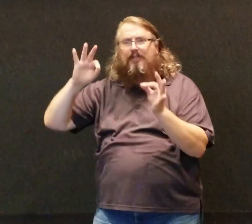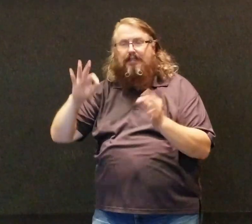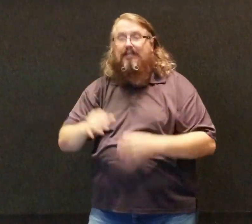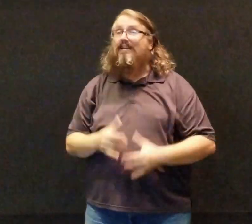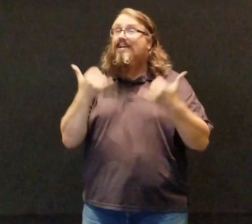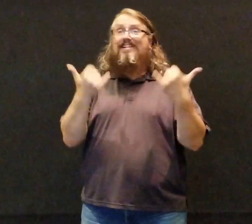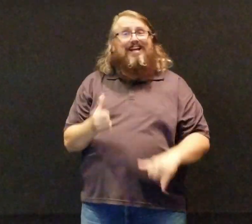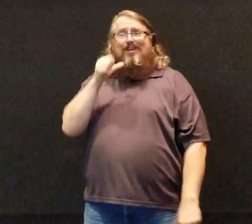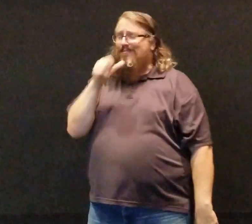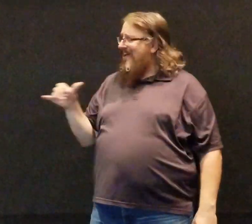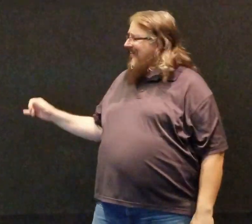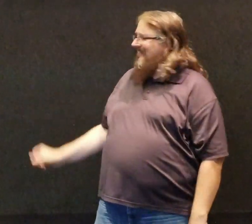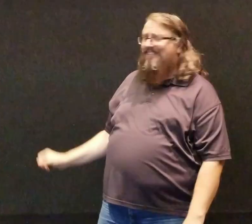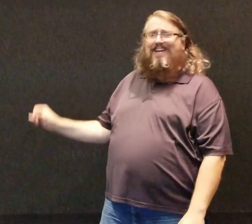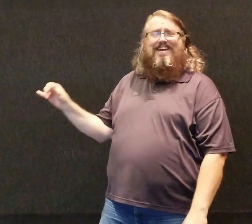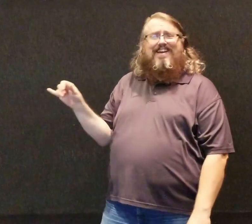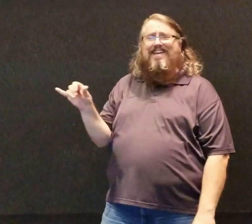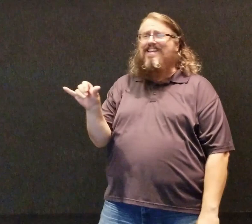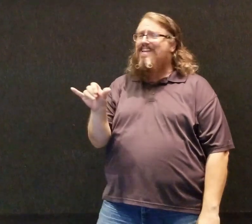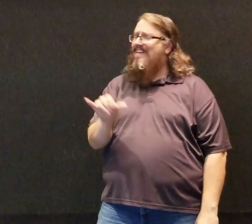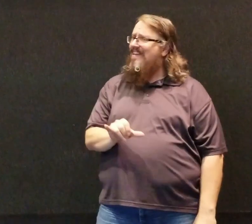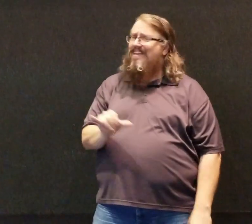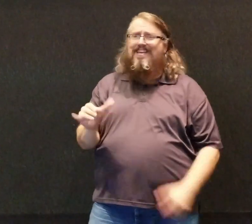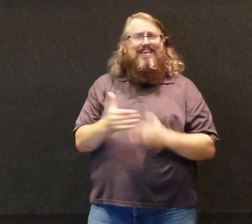And now I'm not the same